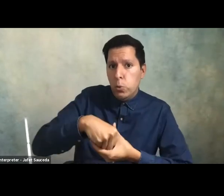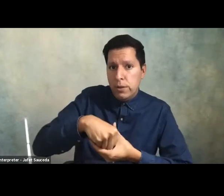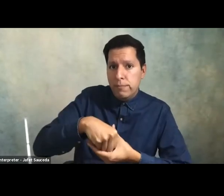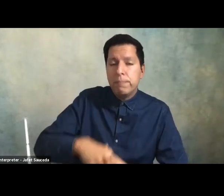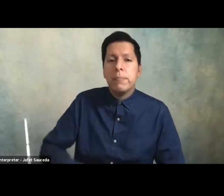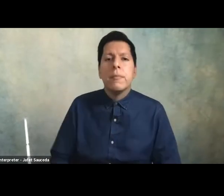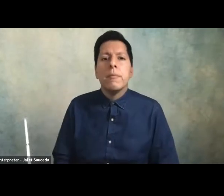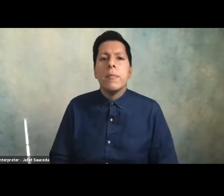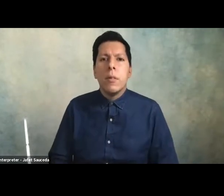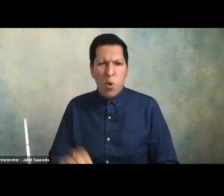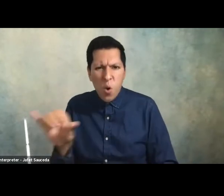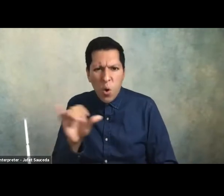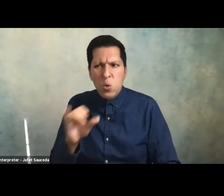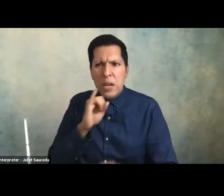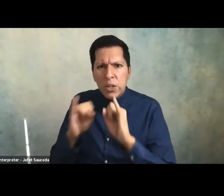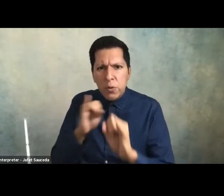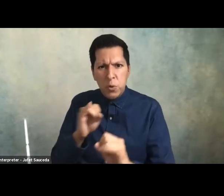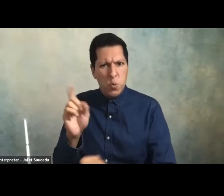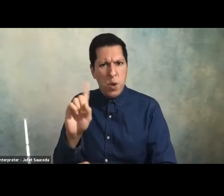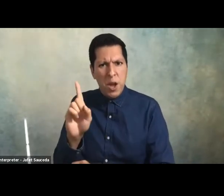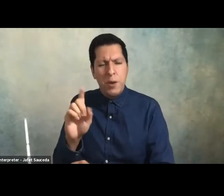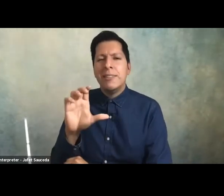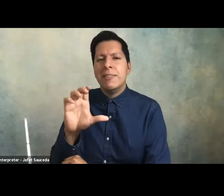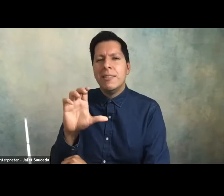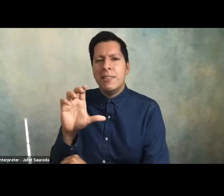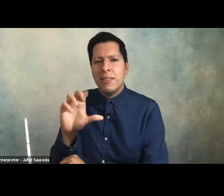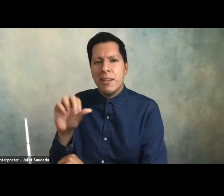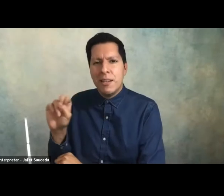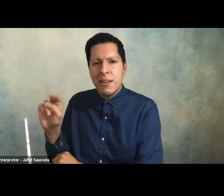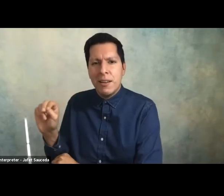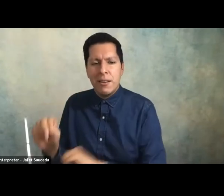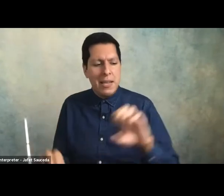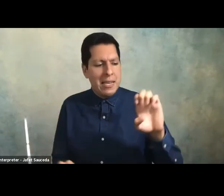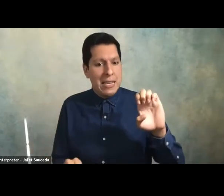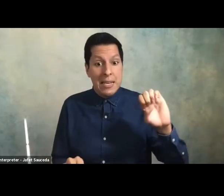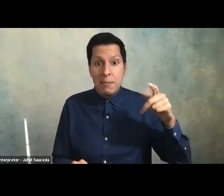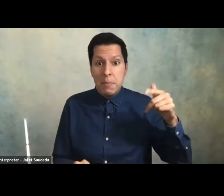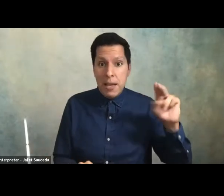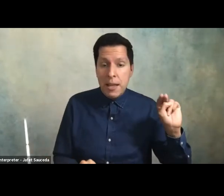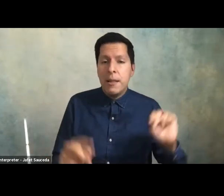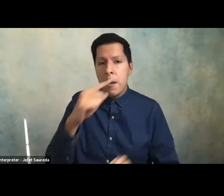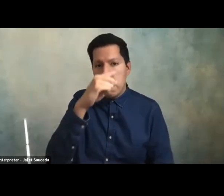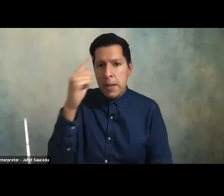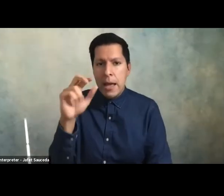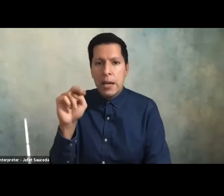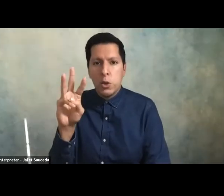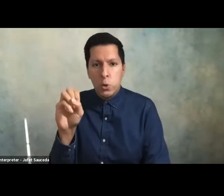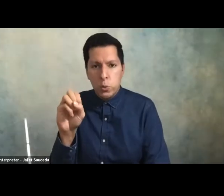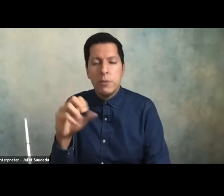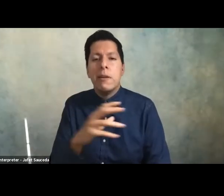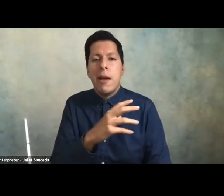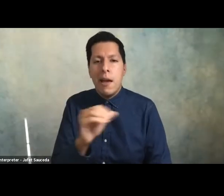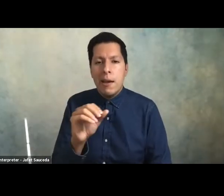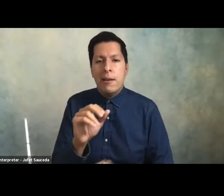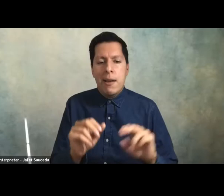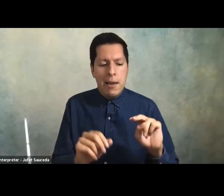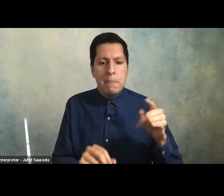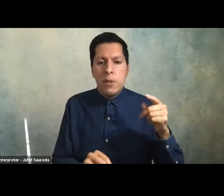been interviewed on cnn espn black news channel and npr and let me go off script for a minute